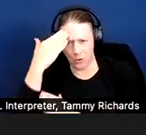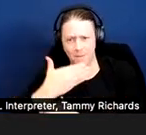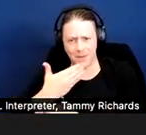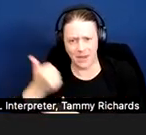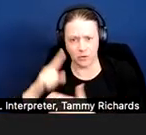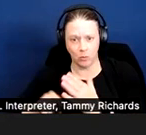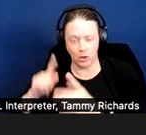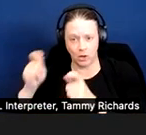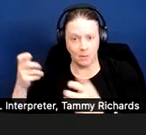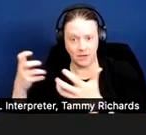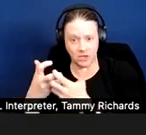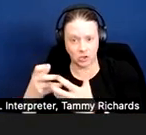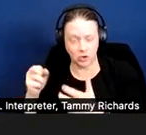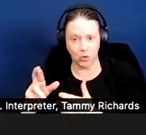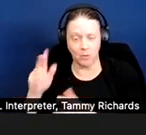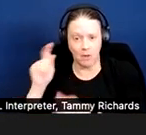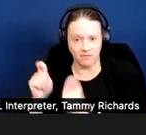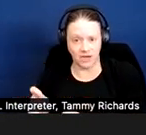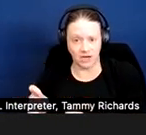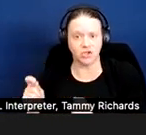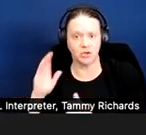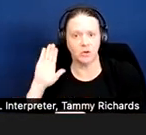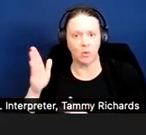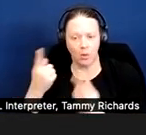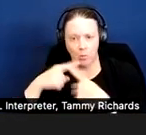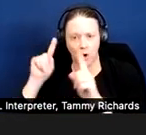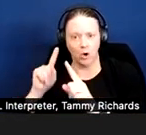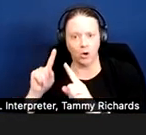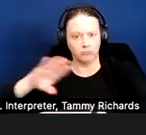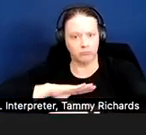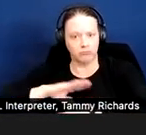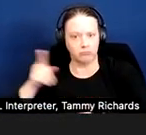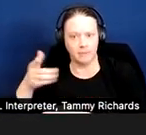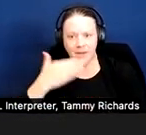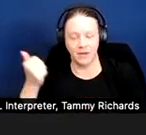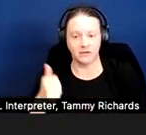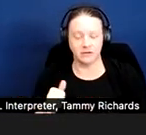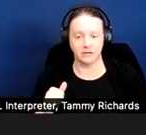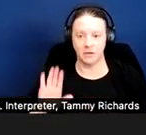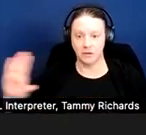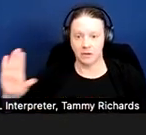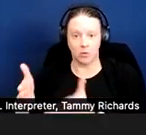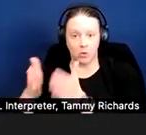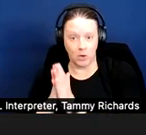will work for them, so that request should be granted unless the landlord can show that